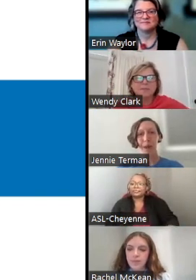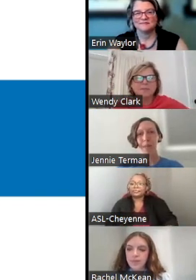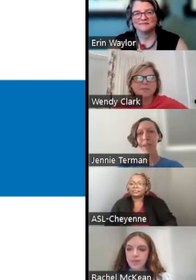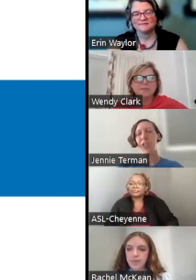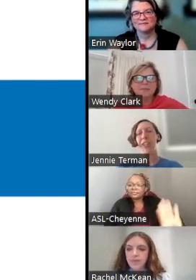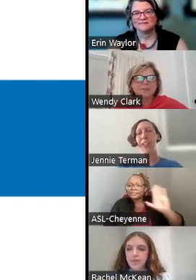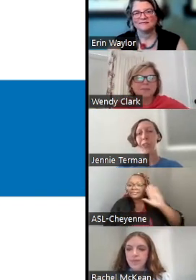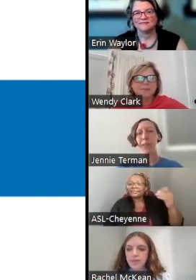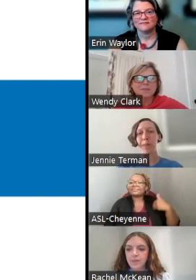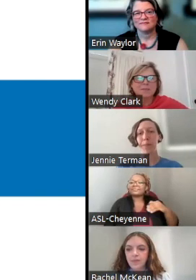MY NAME IS JENNIE TERMAN.